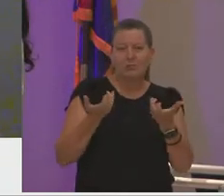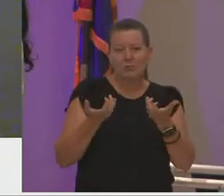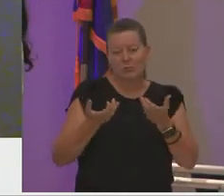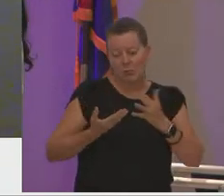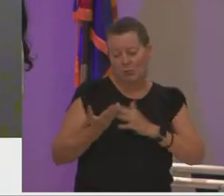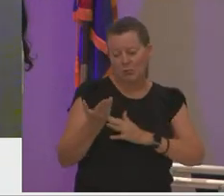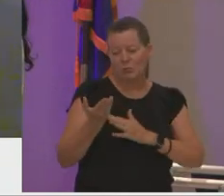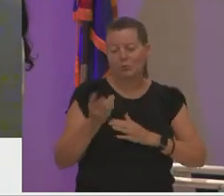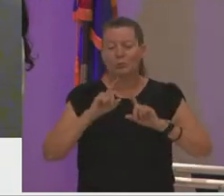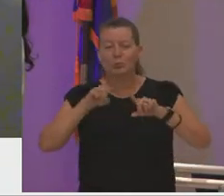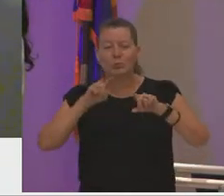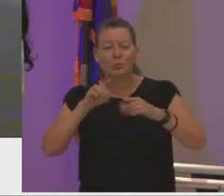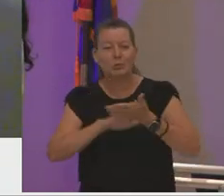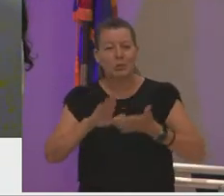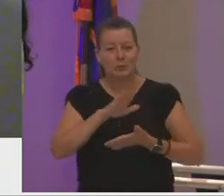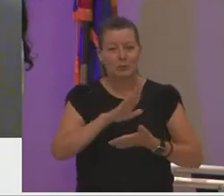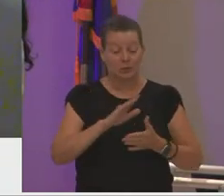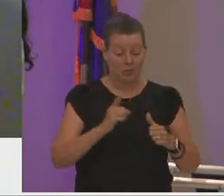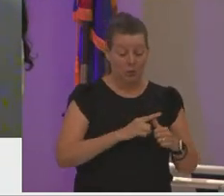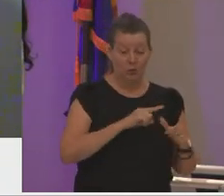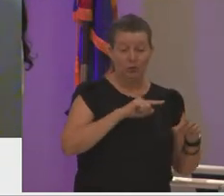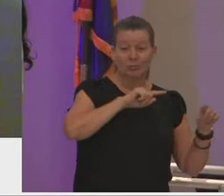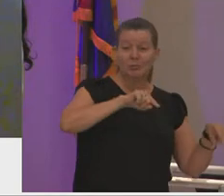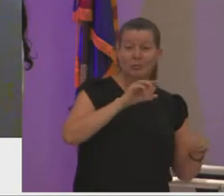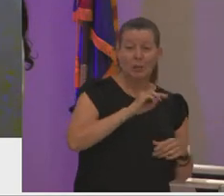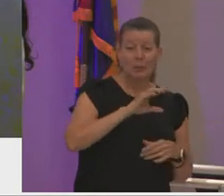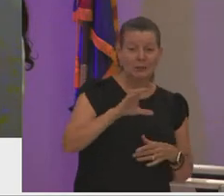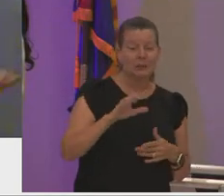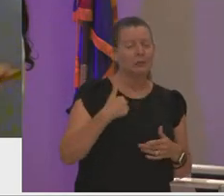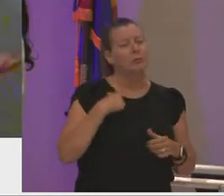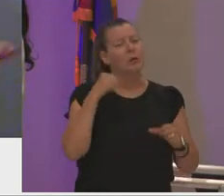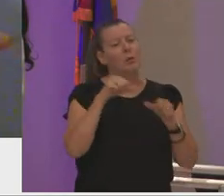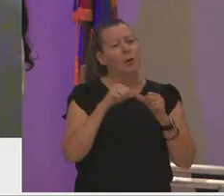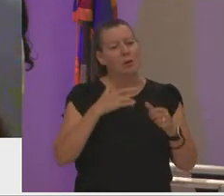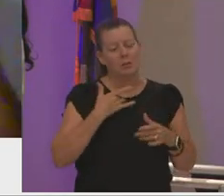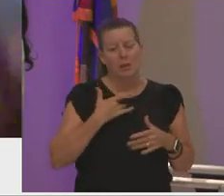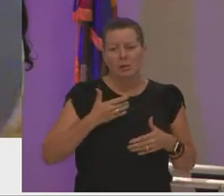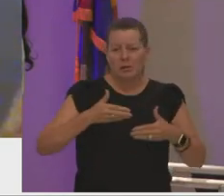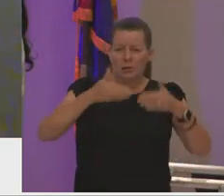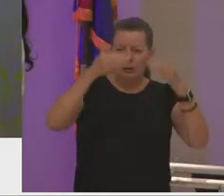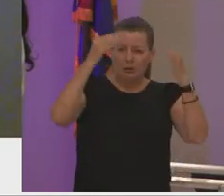when i first started at mcc i remember the overwhelm of all of the paperwork and